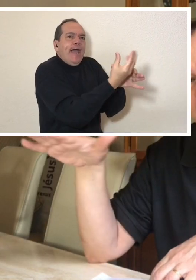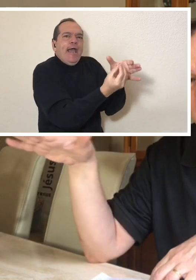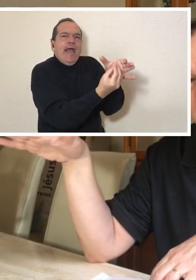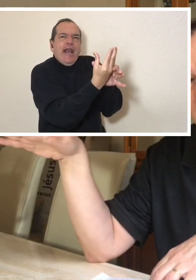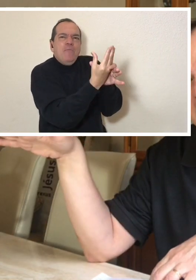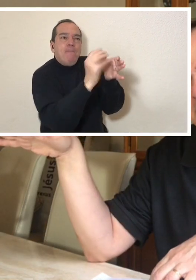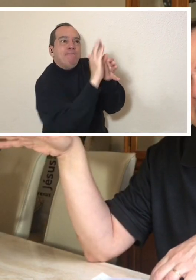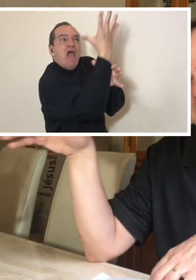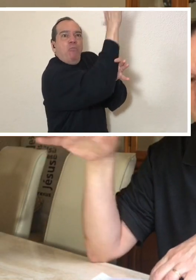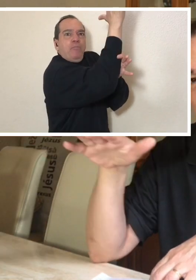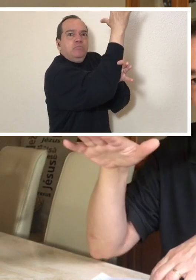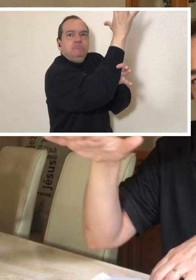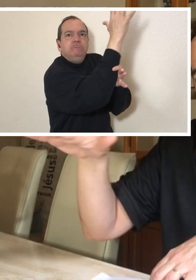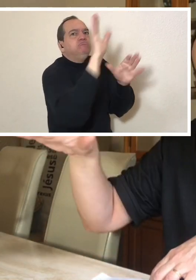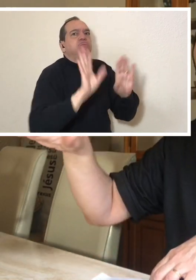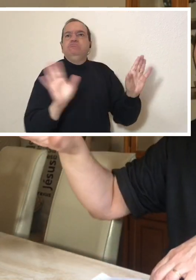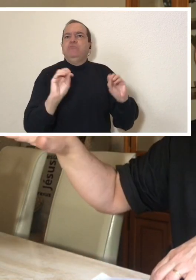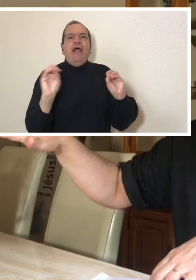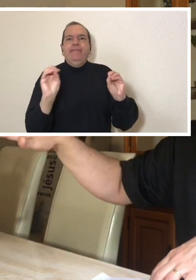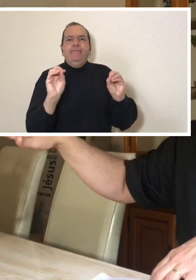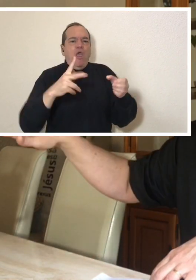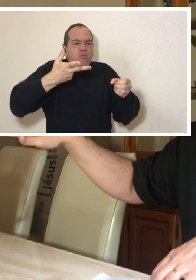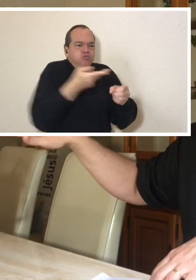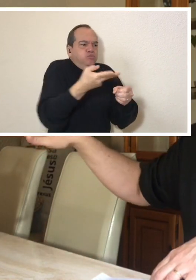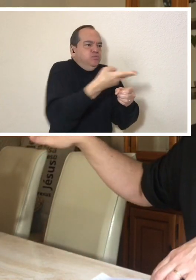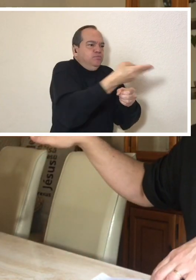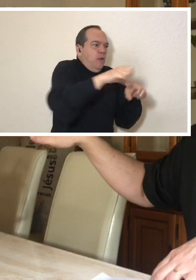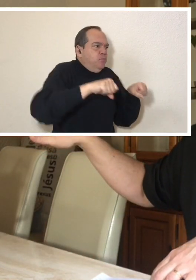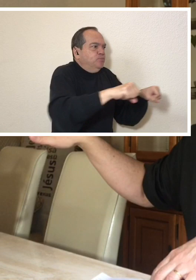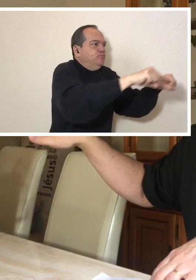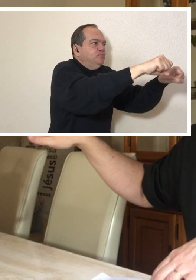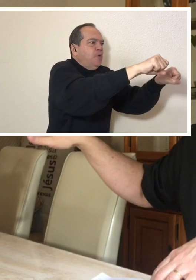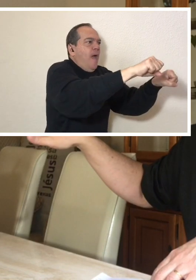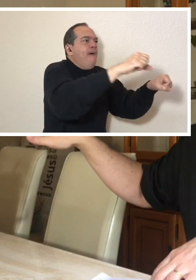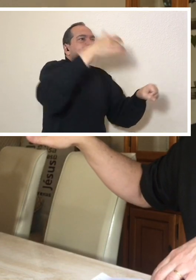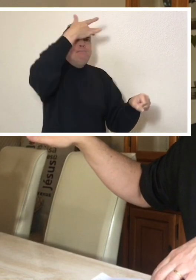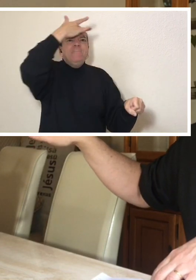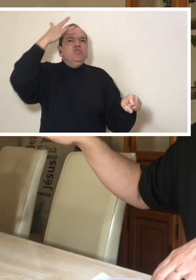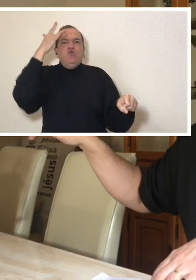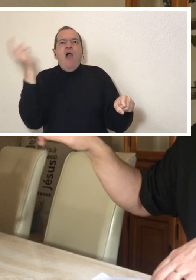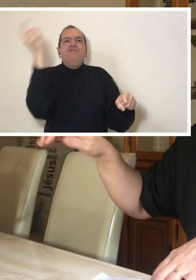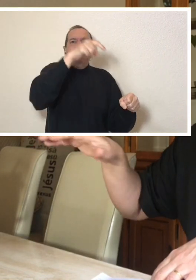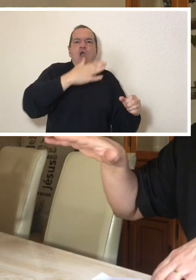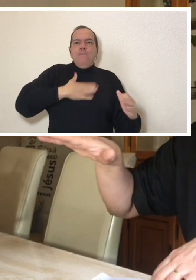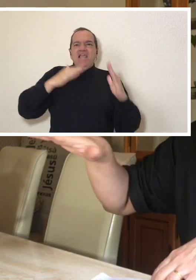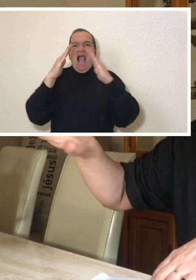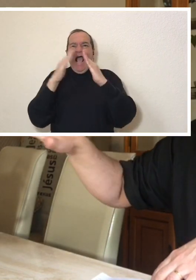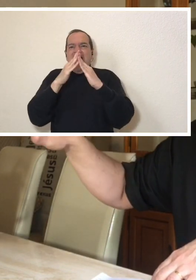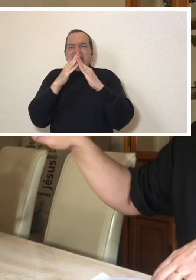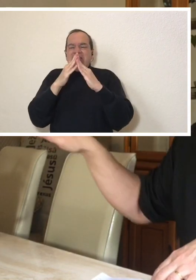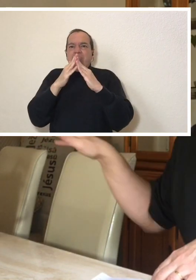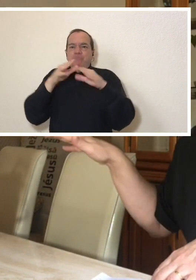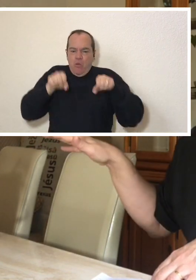the grass was all cut up like a green carpet, very beautiful it was treated so professionally which